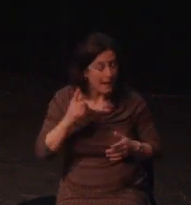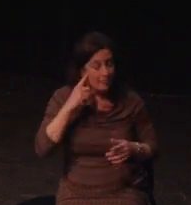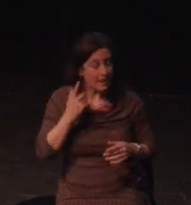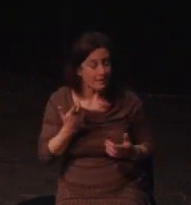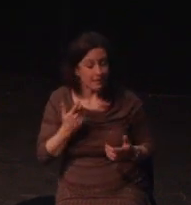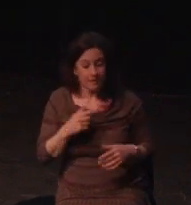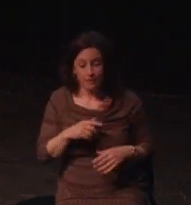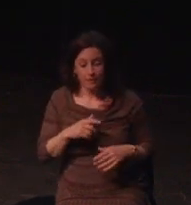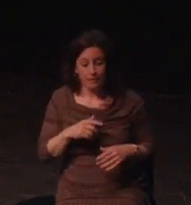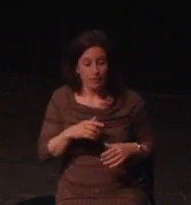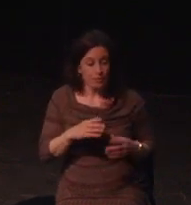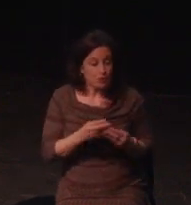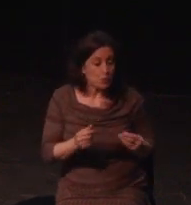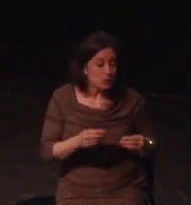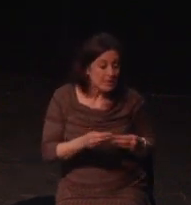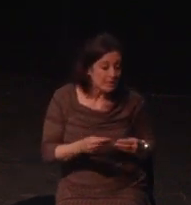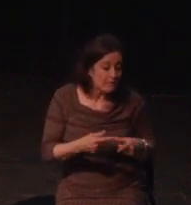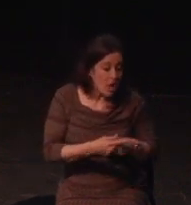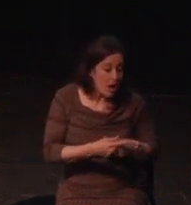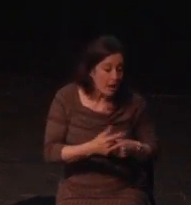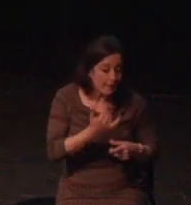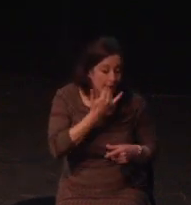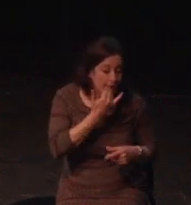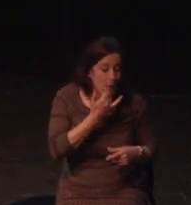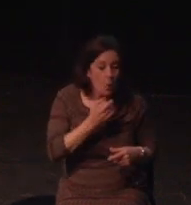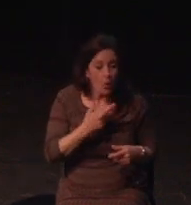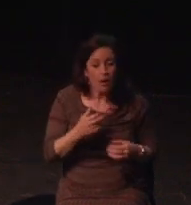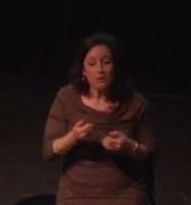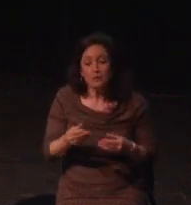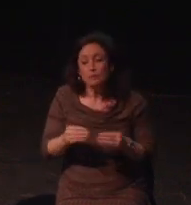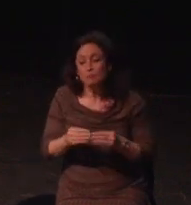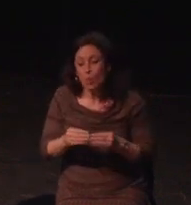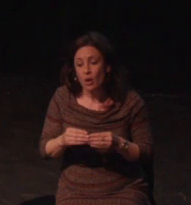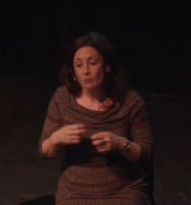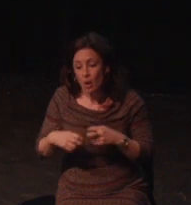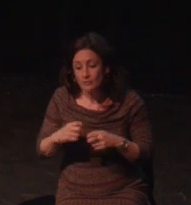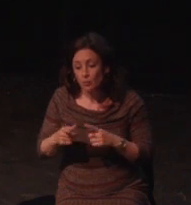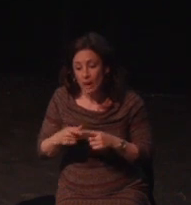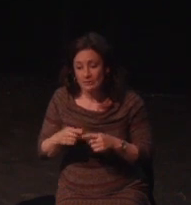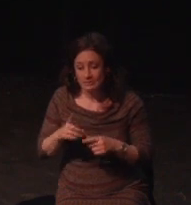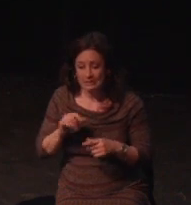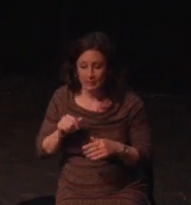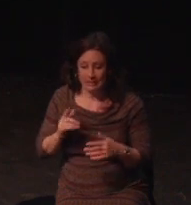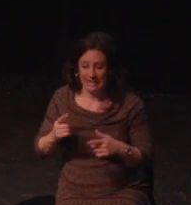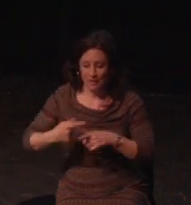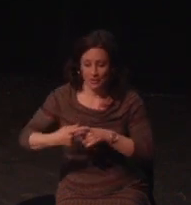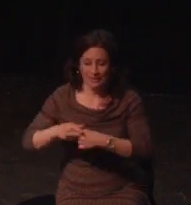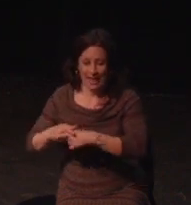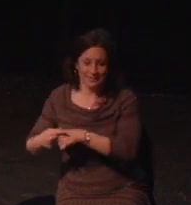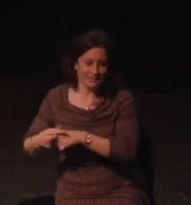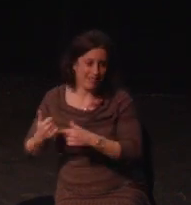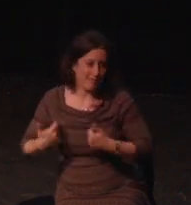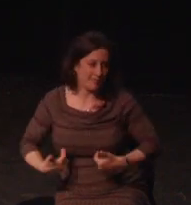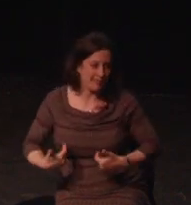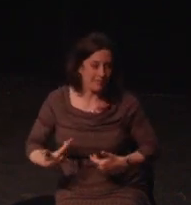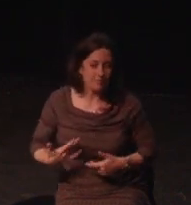I have ADHD and learning difficulties like Dyslexia. As I mentioned, I've had multiple small strokes that affect memory and cognitive function.